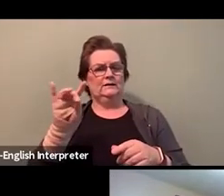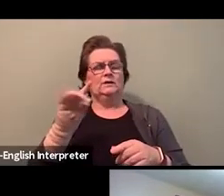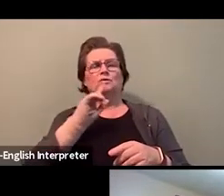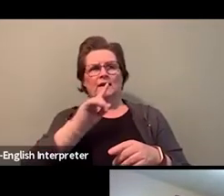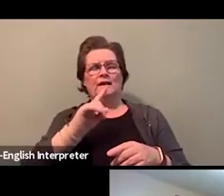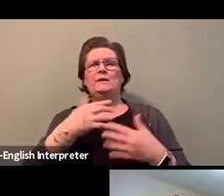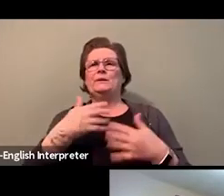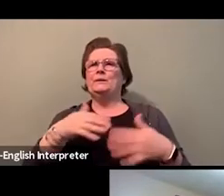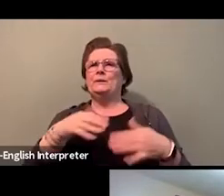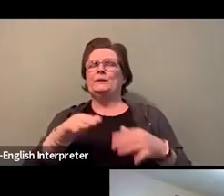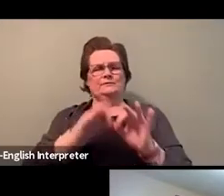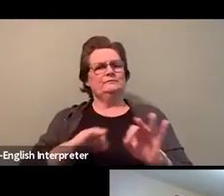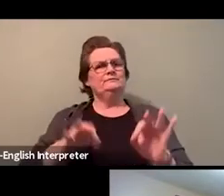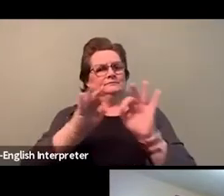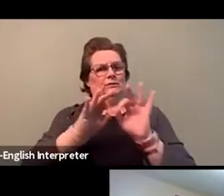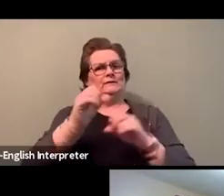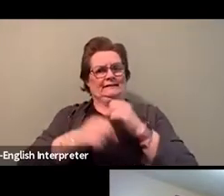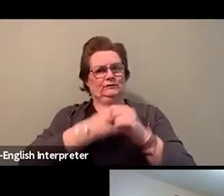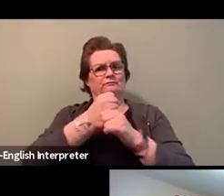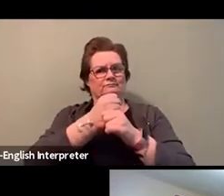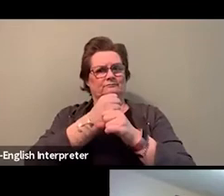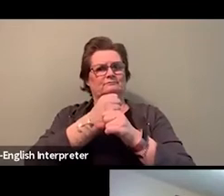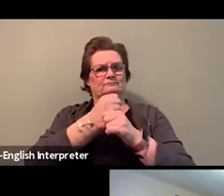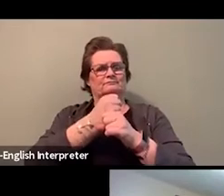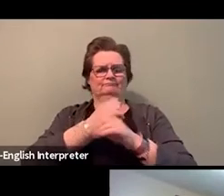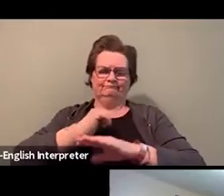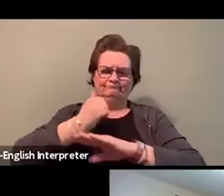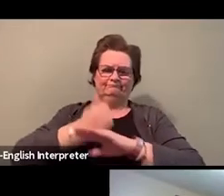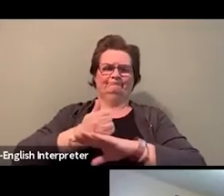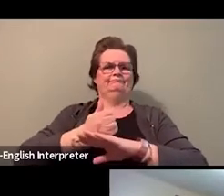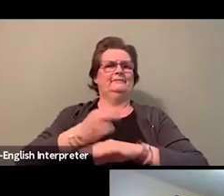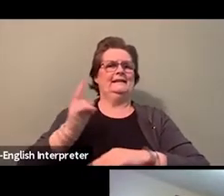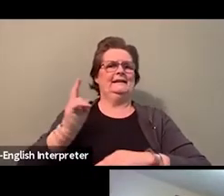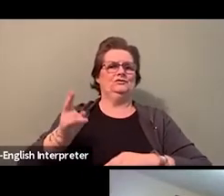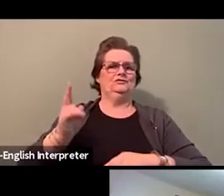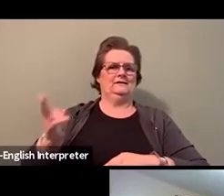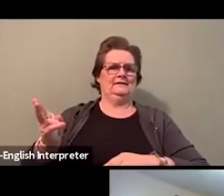I always say, you know, I wanna be able to tell my children's children children,